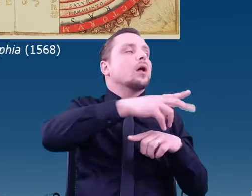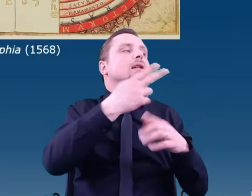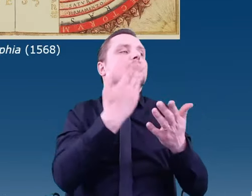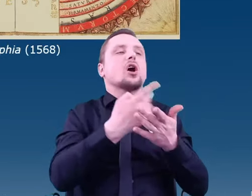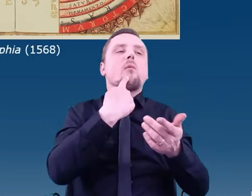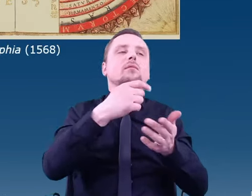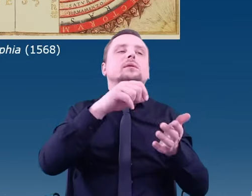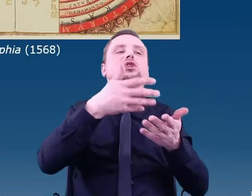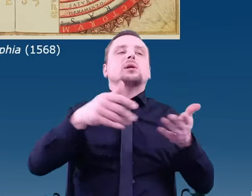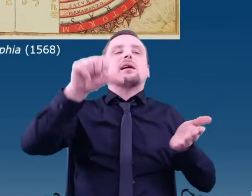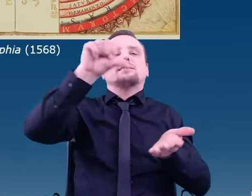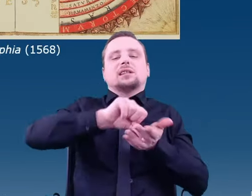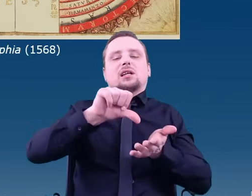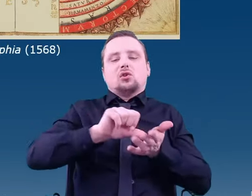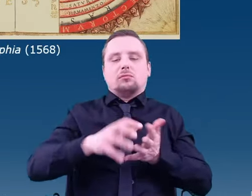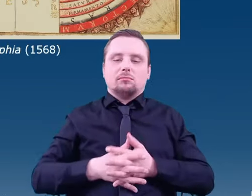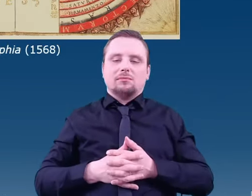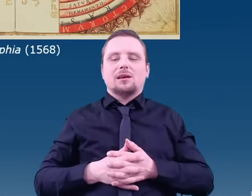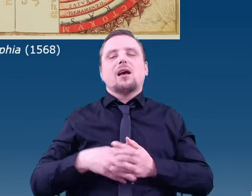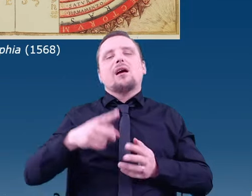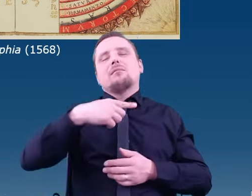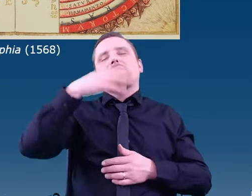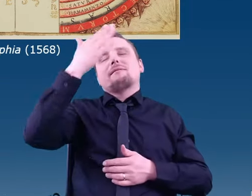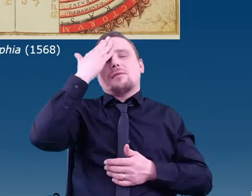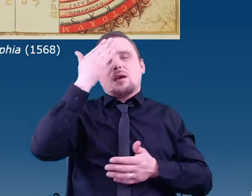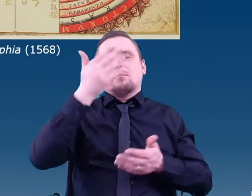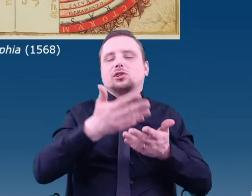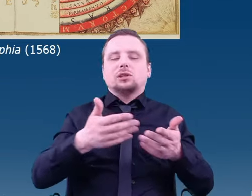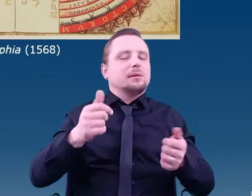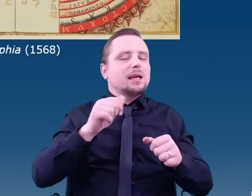although we know that it is not in the center of the universe or solar system.